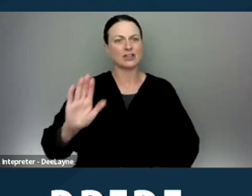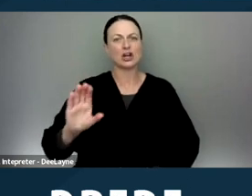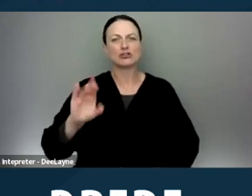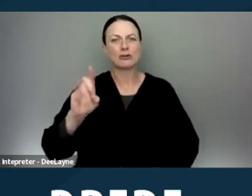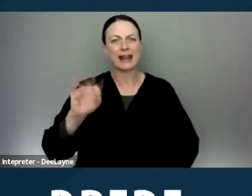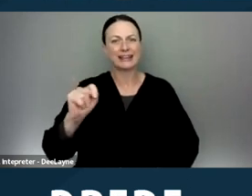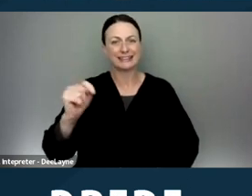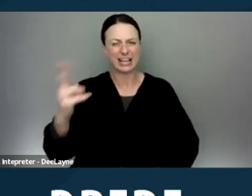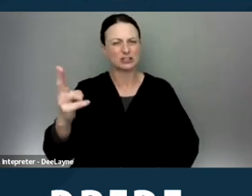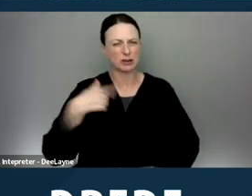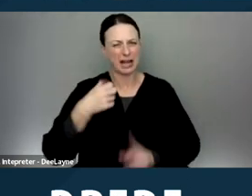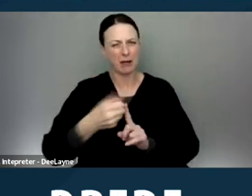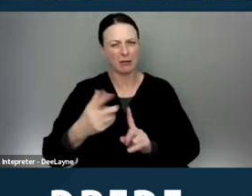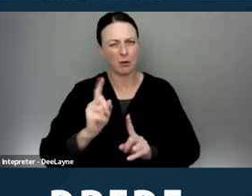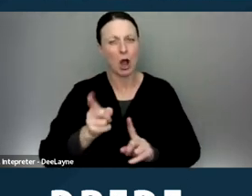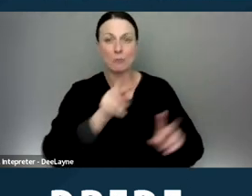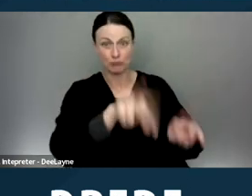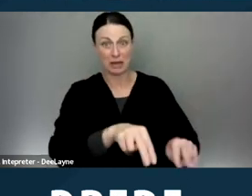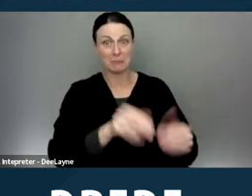And I'm gonna give people a moment to read this slide.